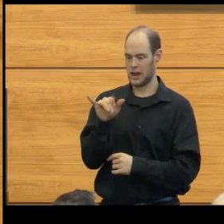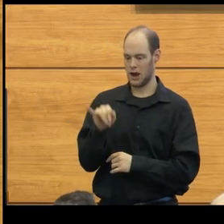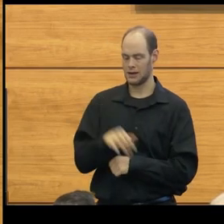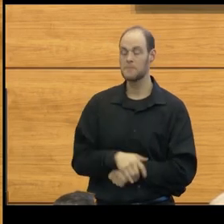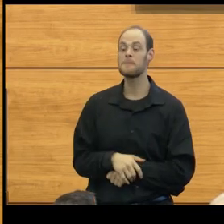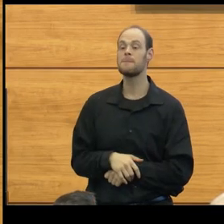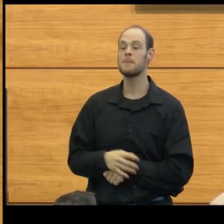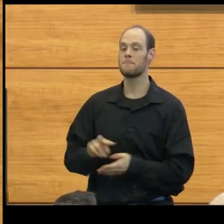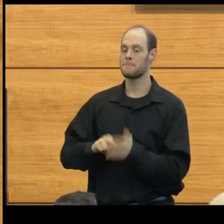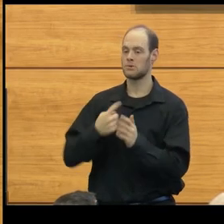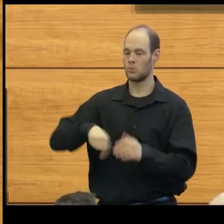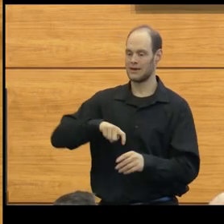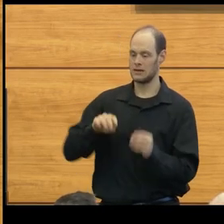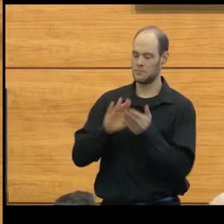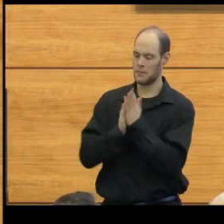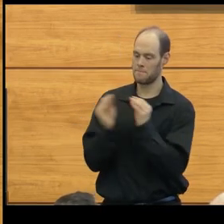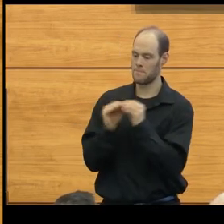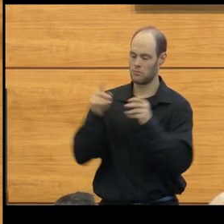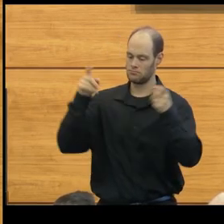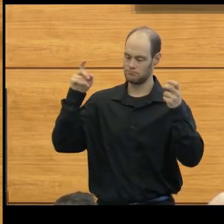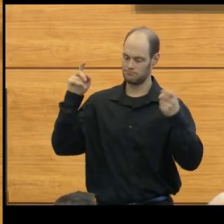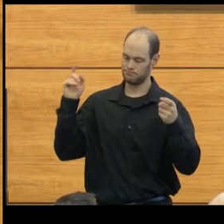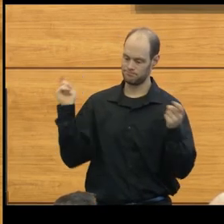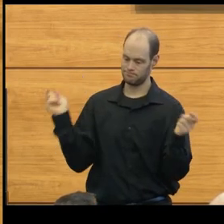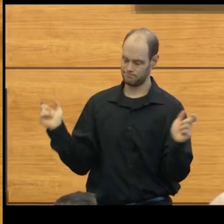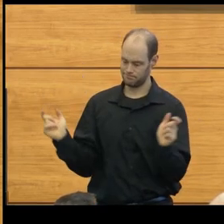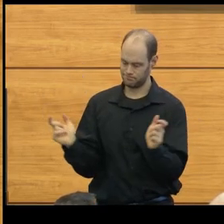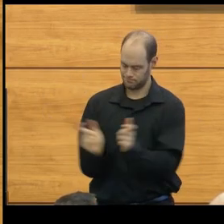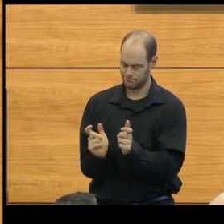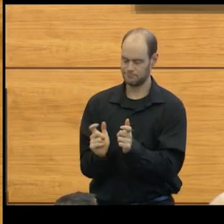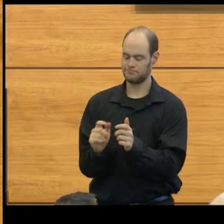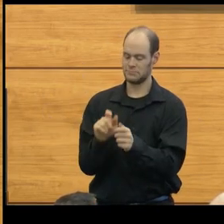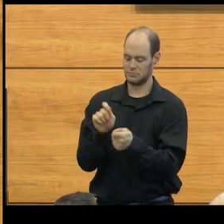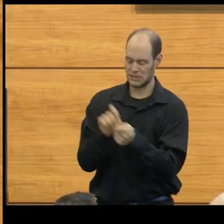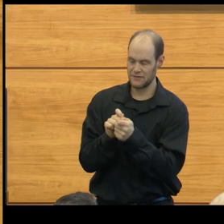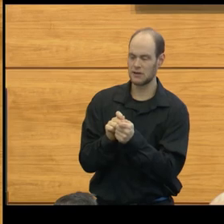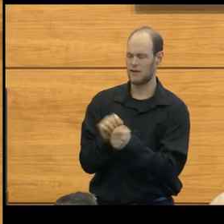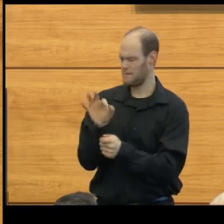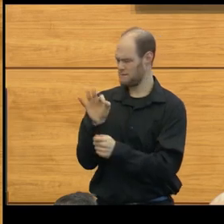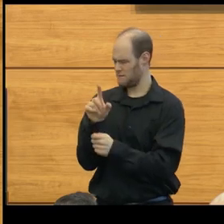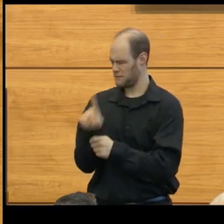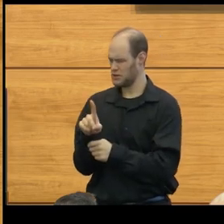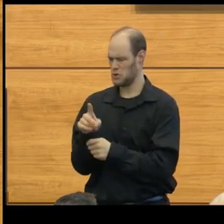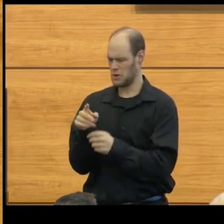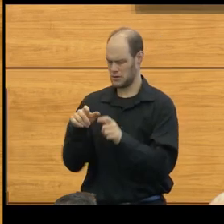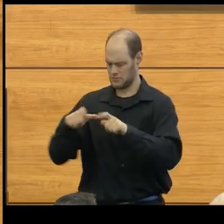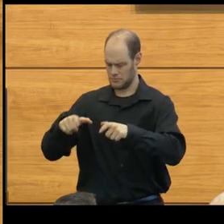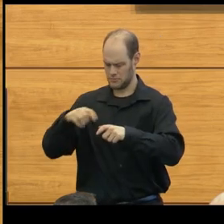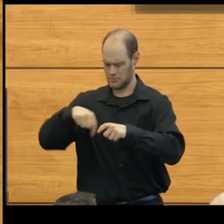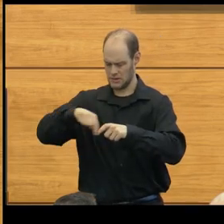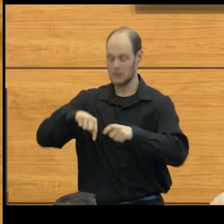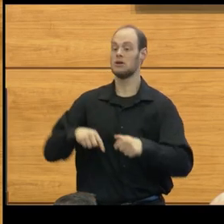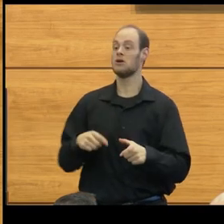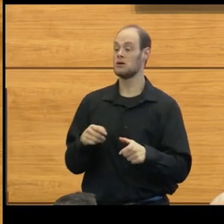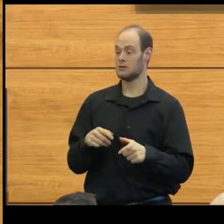So we need to get a lot more specific. What about fluid pockets? Well, the syrinx cavity within the spinal cord,